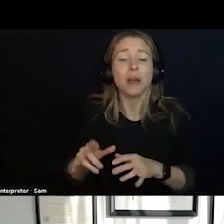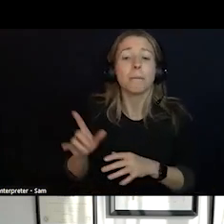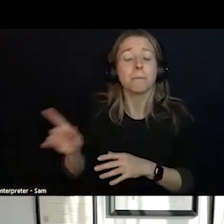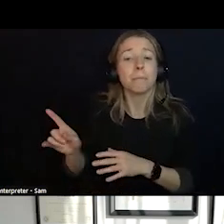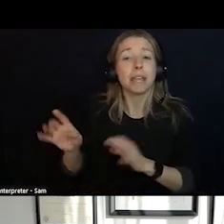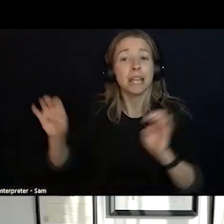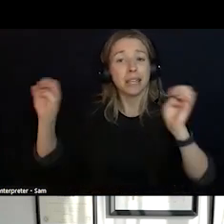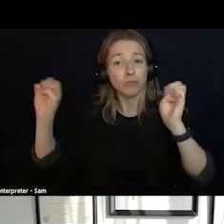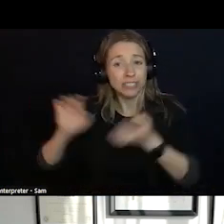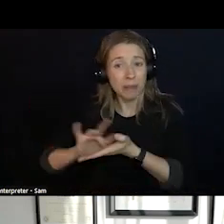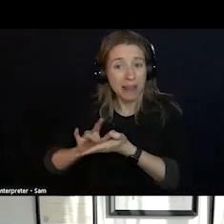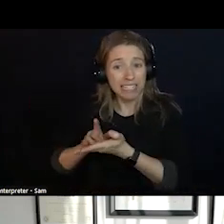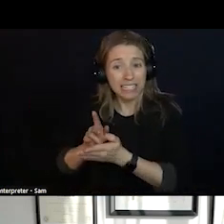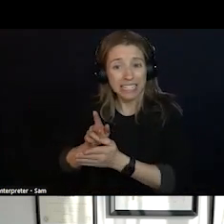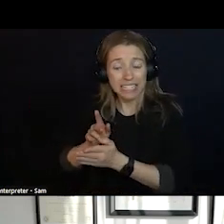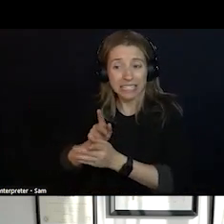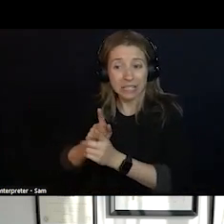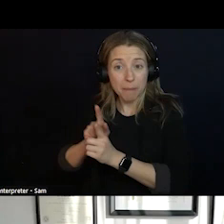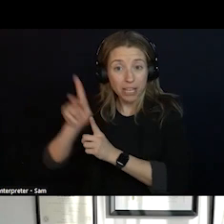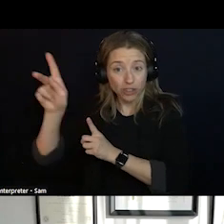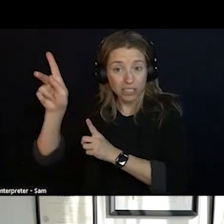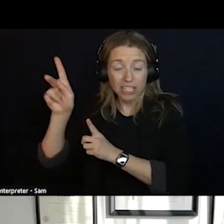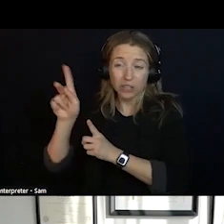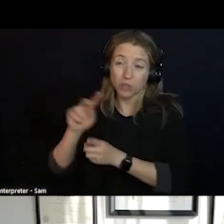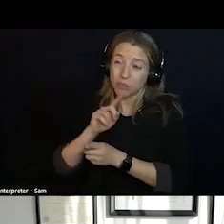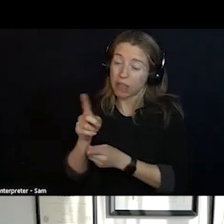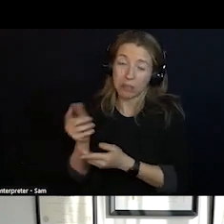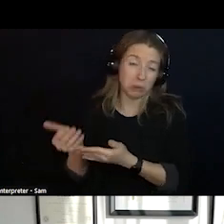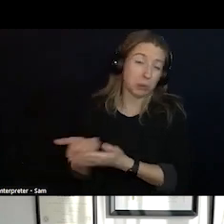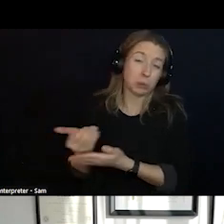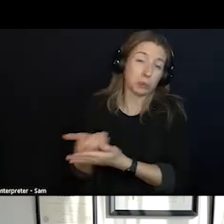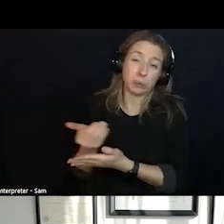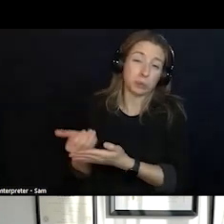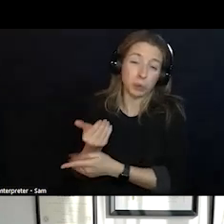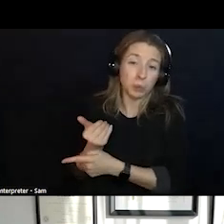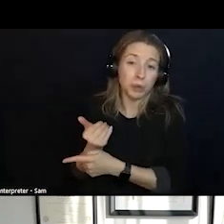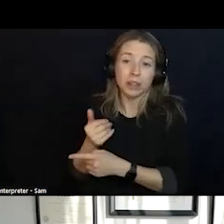SPECIALTY WAS REALLY IN THE INFANCY AND REALLY THERE WAS NOT TRAINING FOR IT